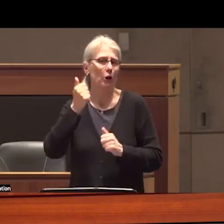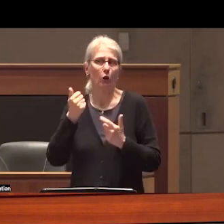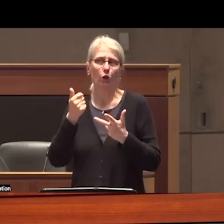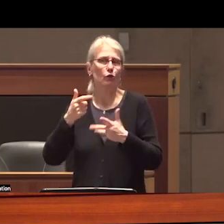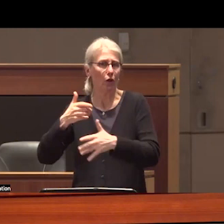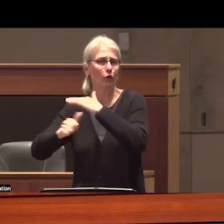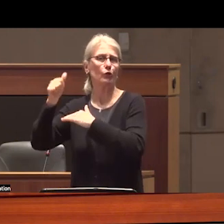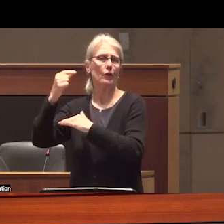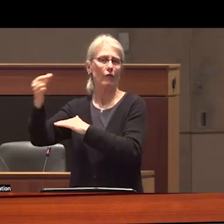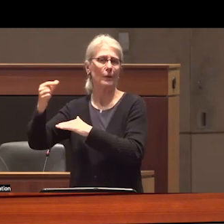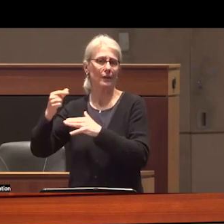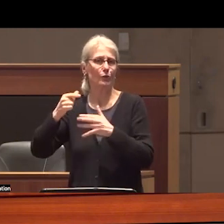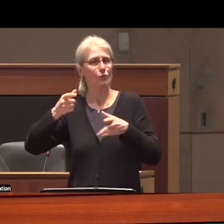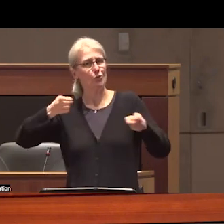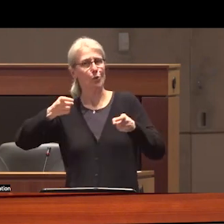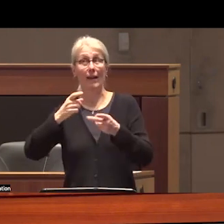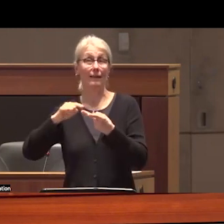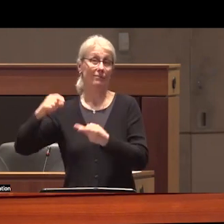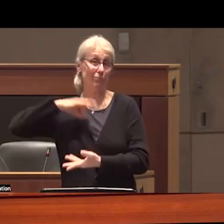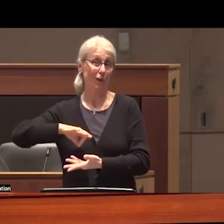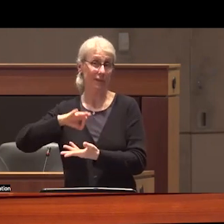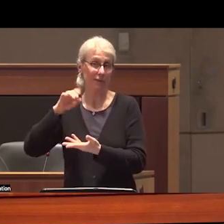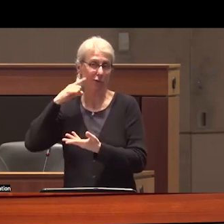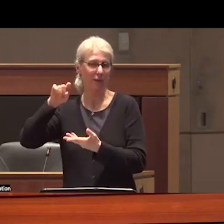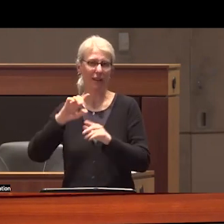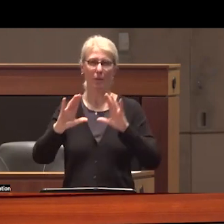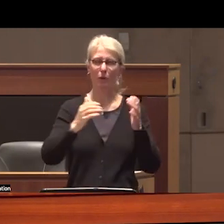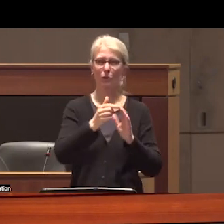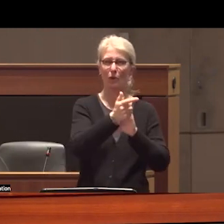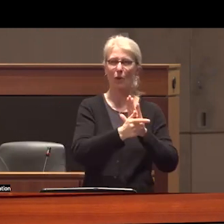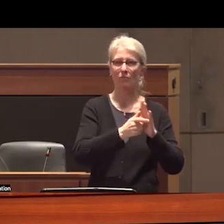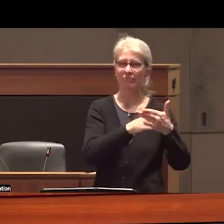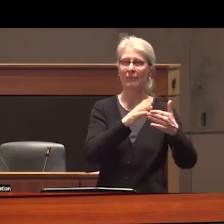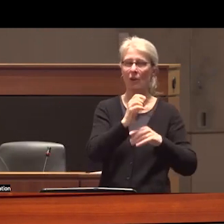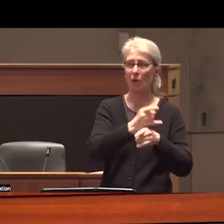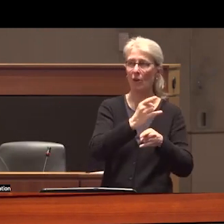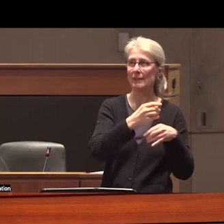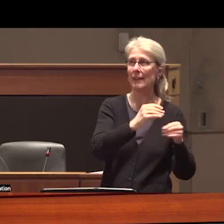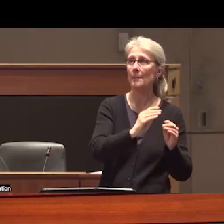tool than prohibition had been a century later the federal government has arrived at a similar